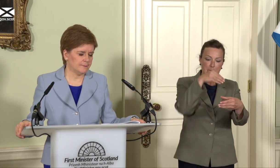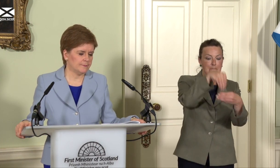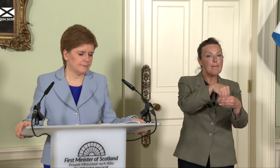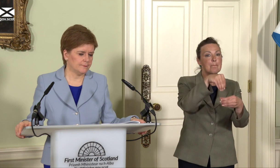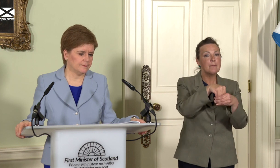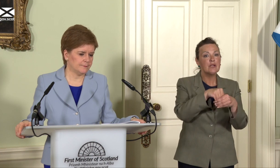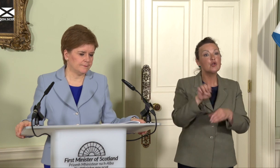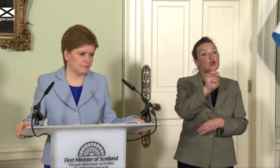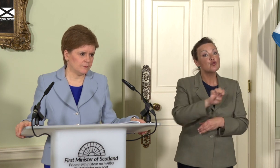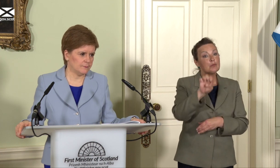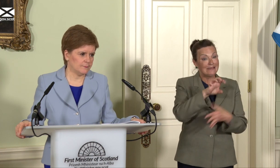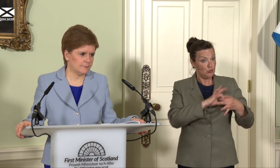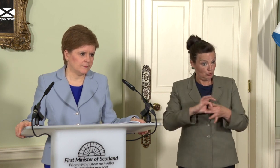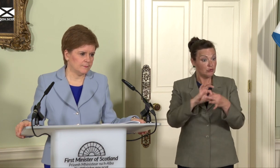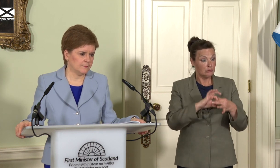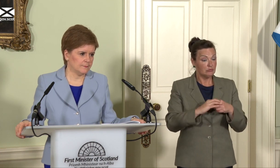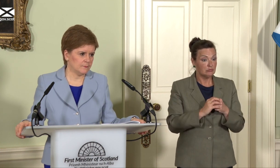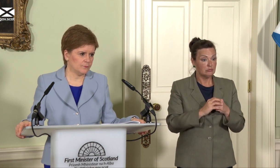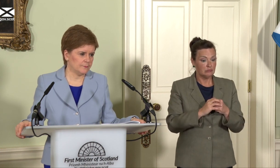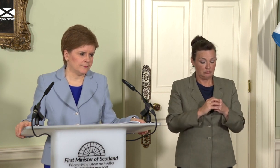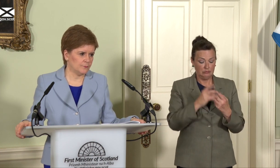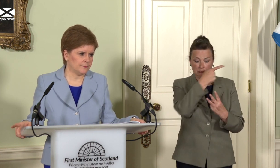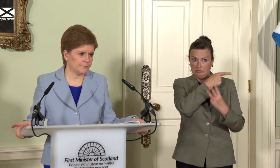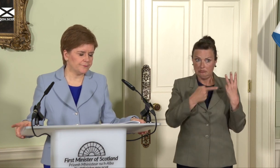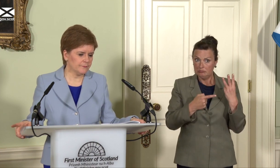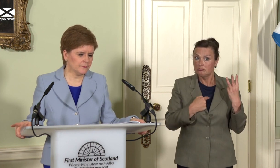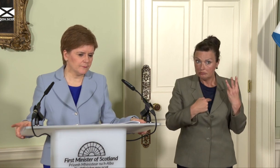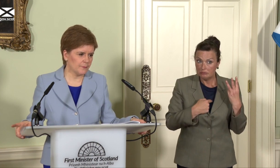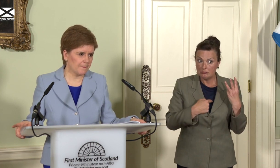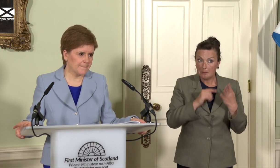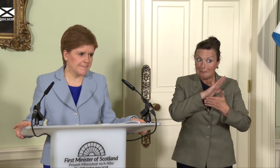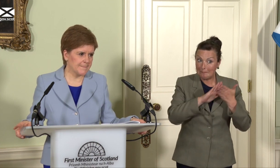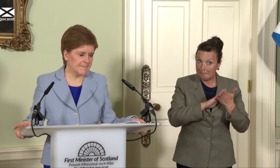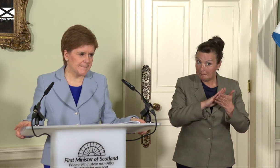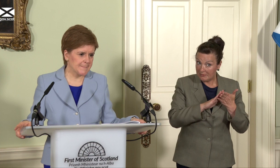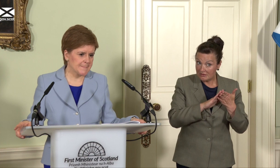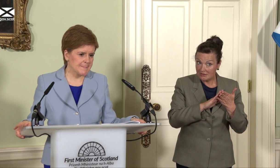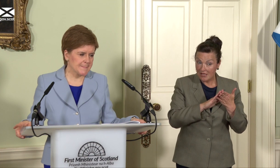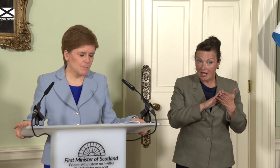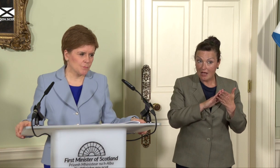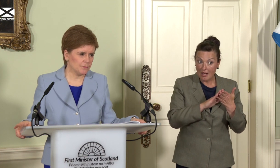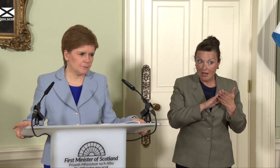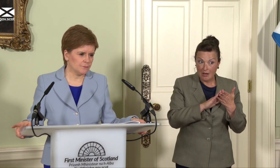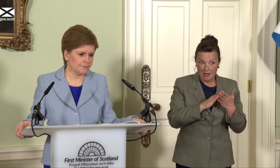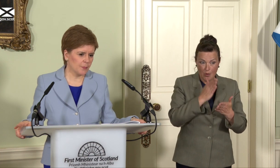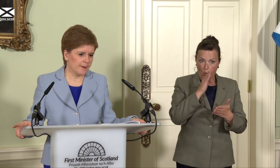of the European Union. That inevitably will mean – won’t it – that there will be a hard border across